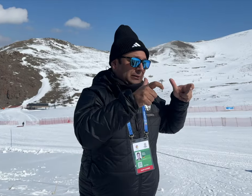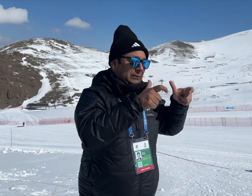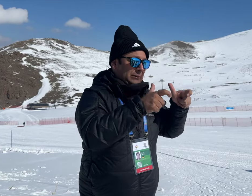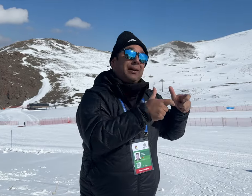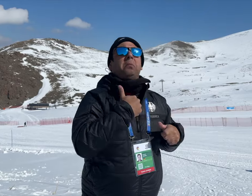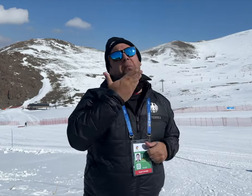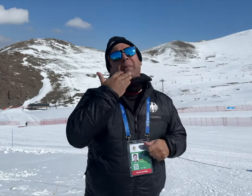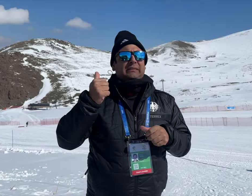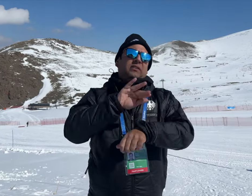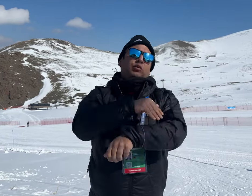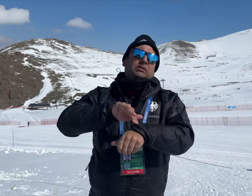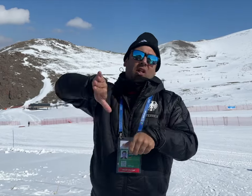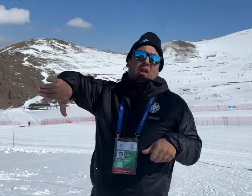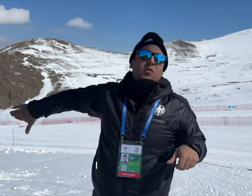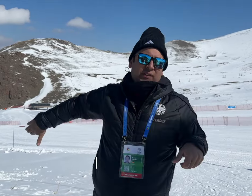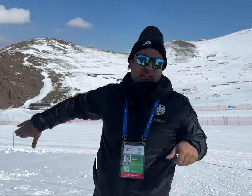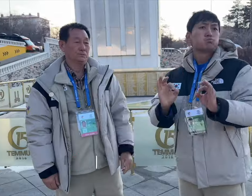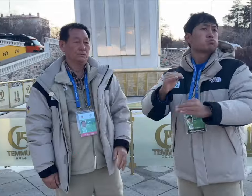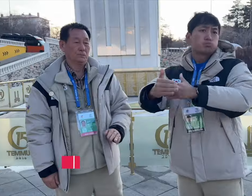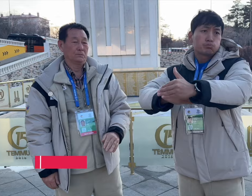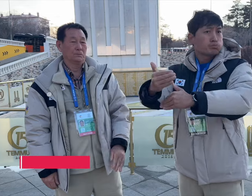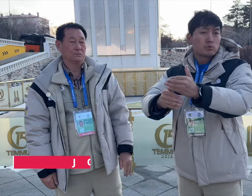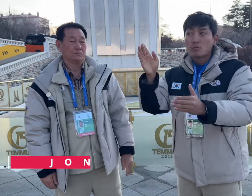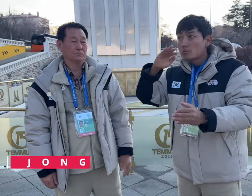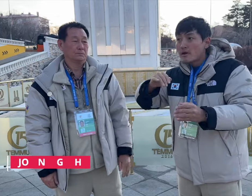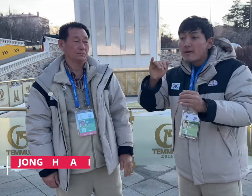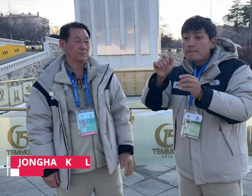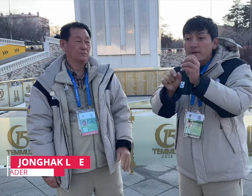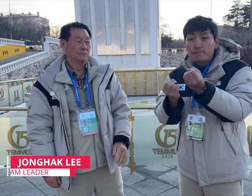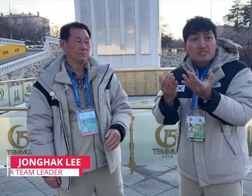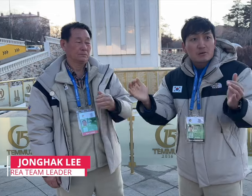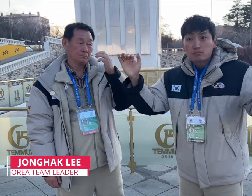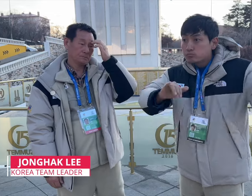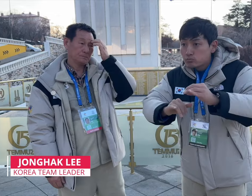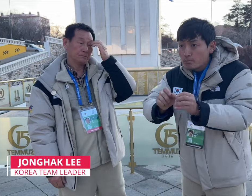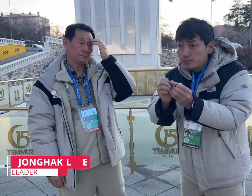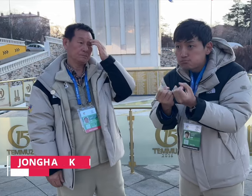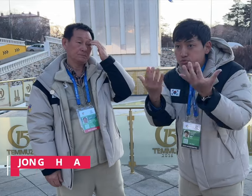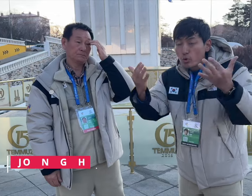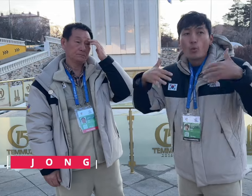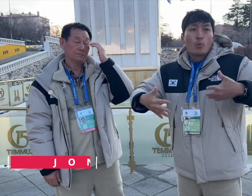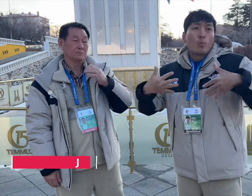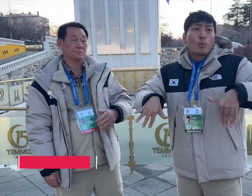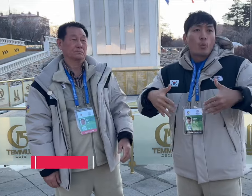skiing, then I think it's best to have futsal removed from the games. [Jonghak]: It's going well. If it means bringing more participants to the games, I think that's really a good thing.